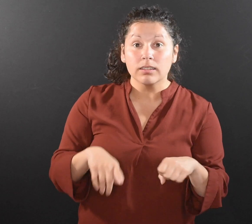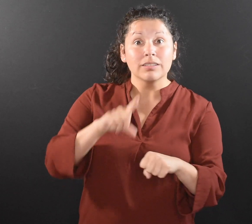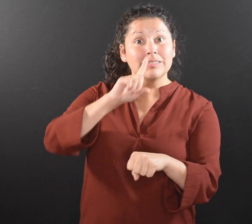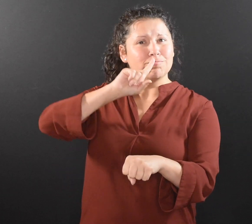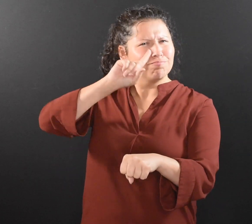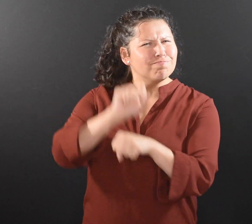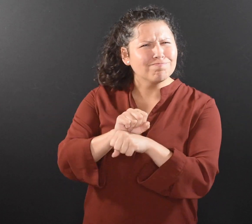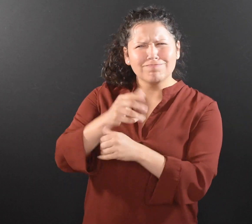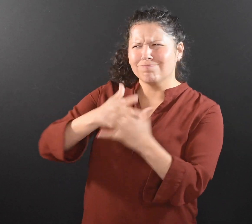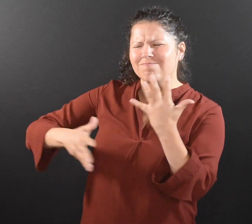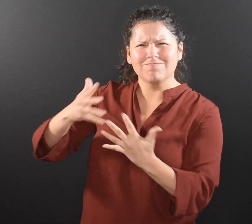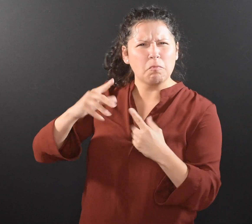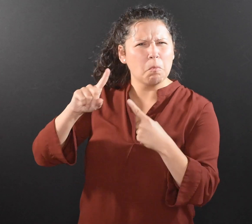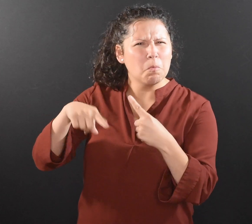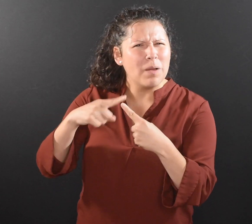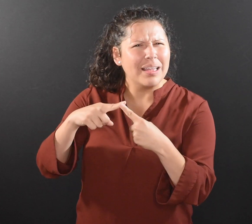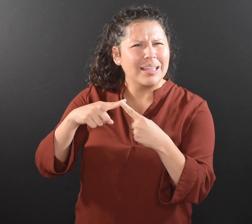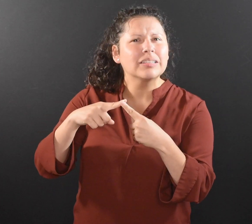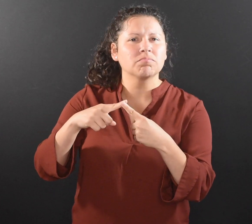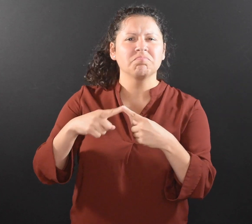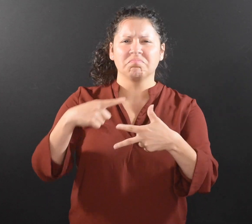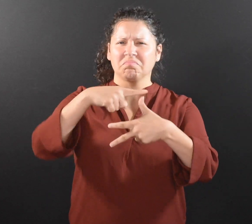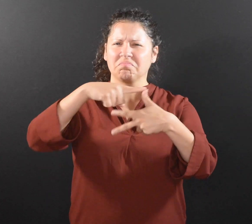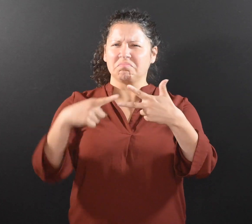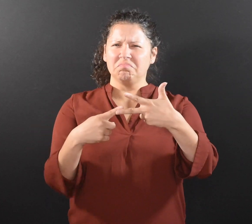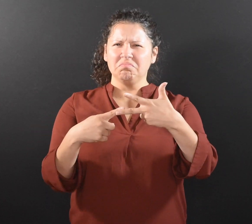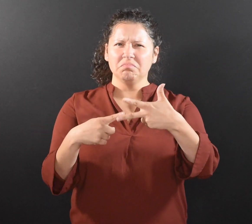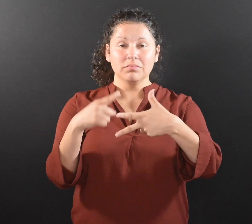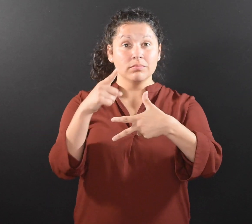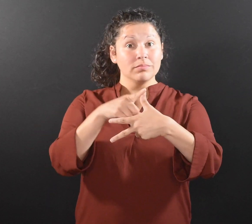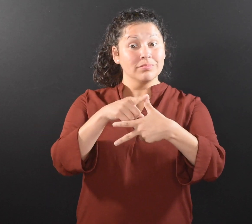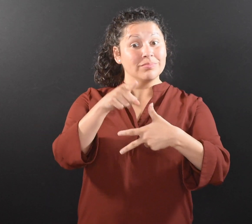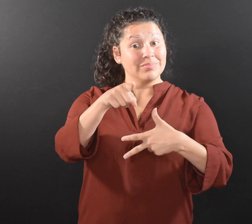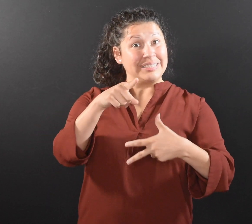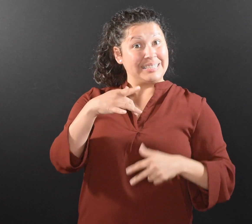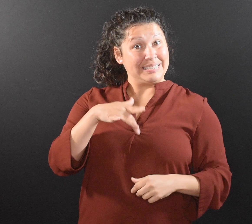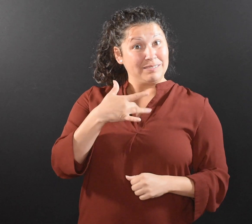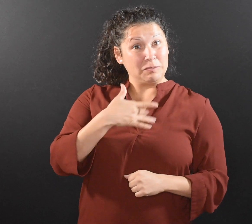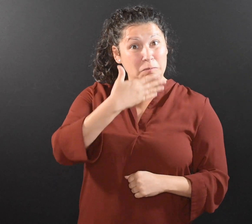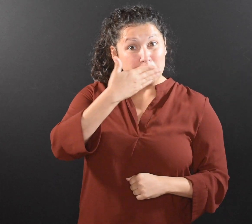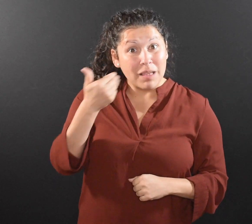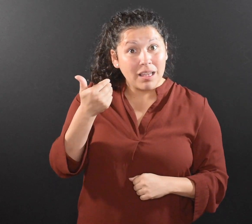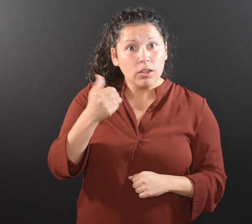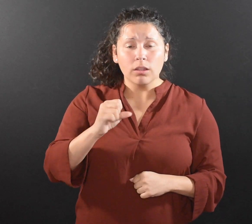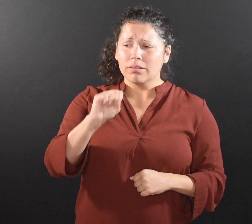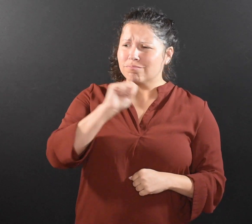three of these things are true: • You feel better. Your cough,